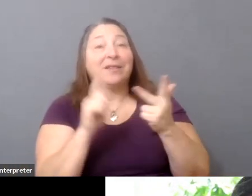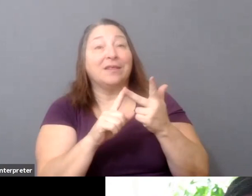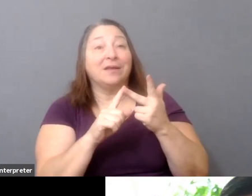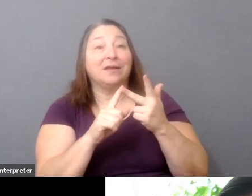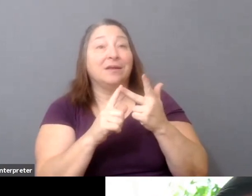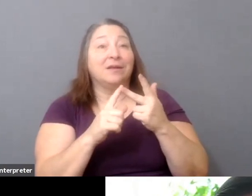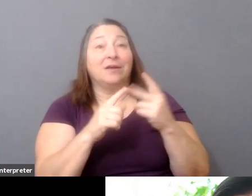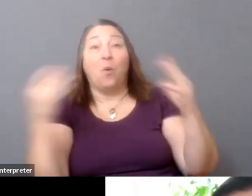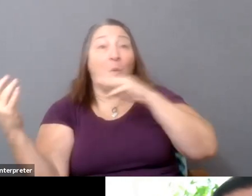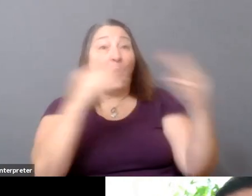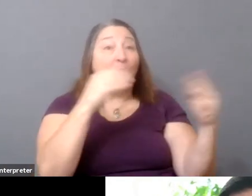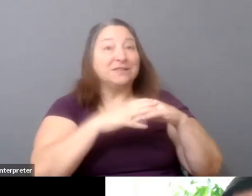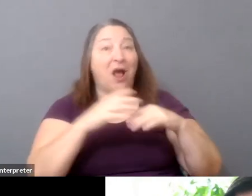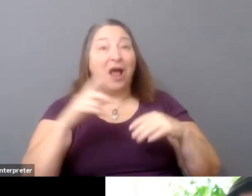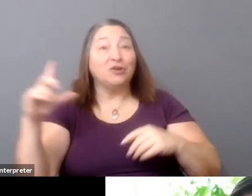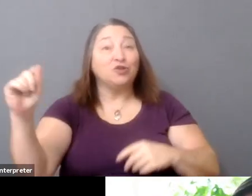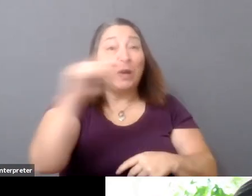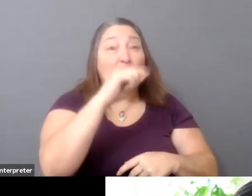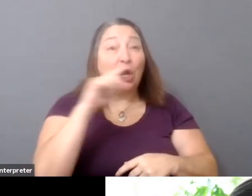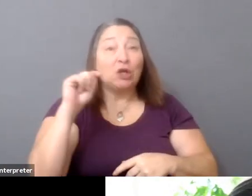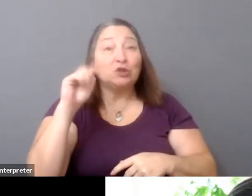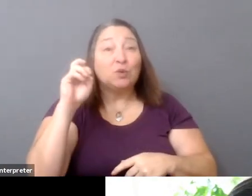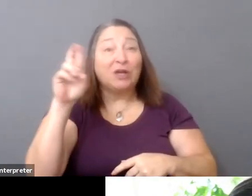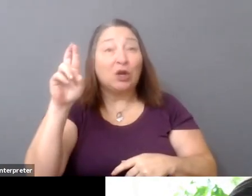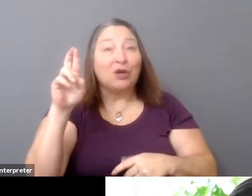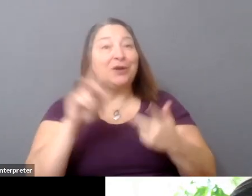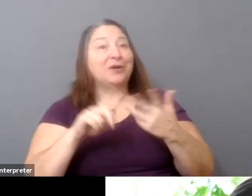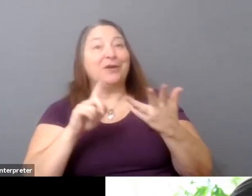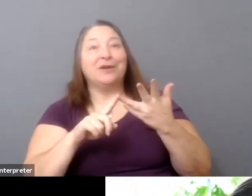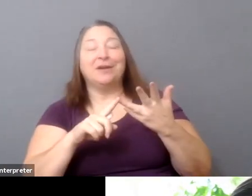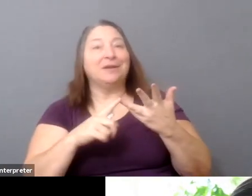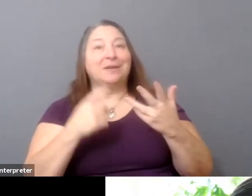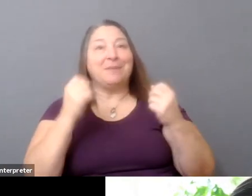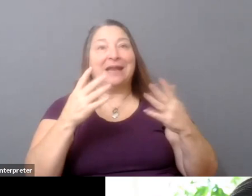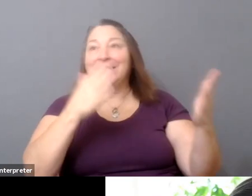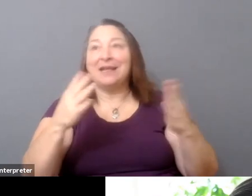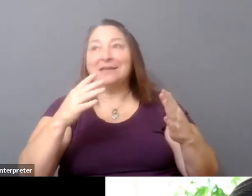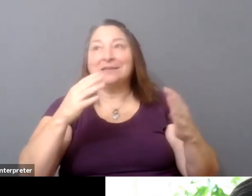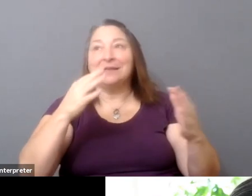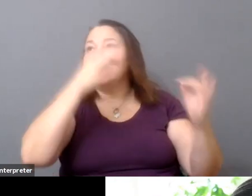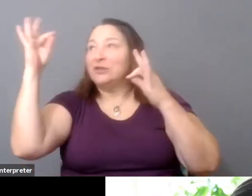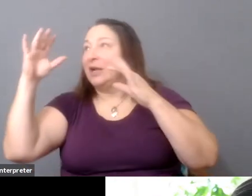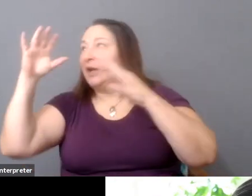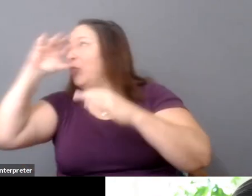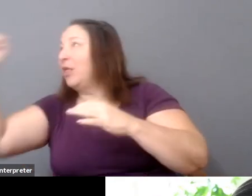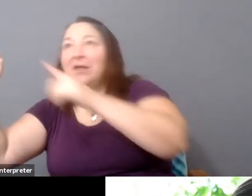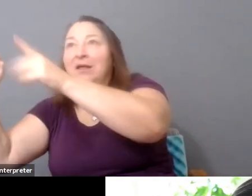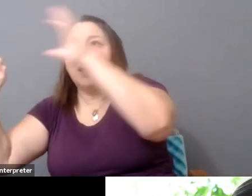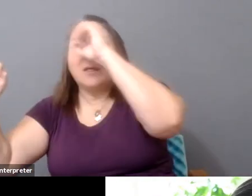You're competing with all sorts of things that might garner our interest and attention. So just everything is complicated.